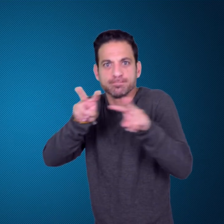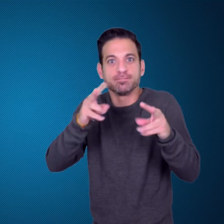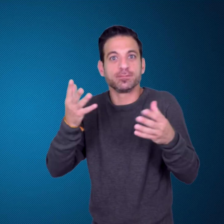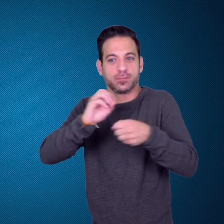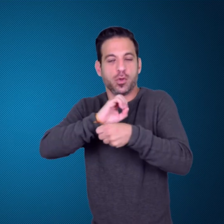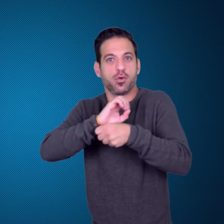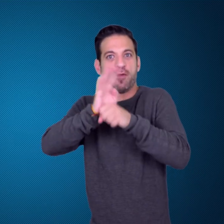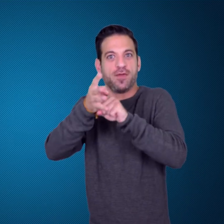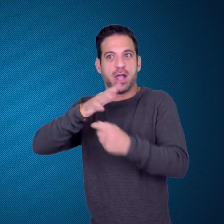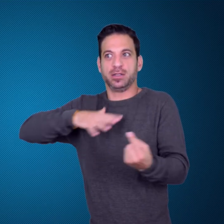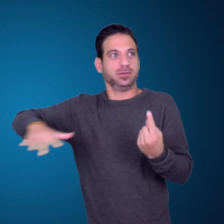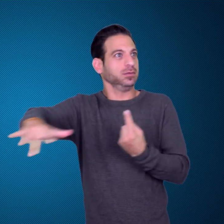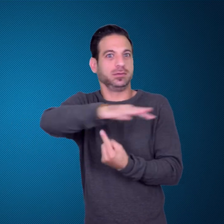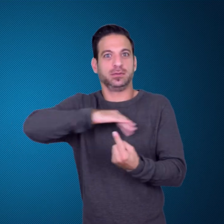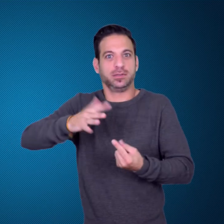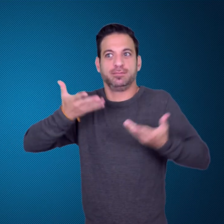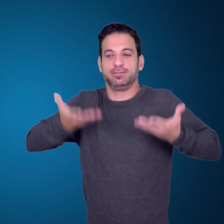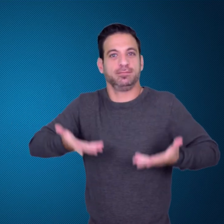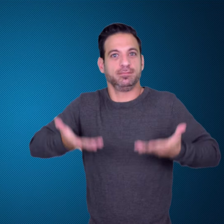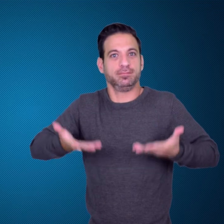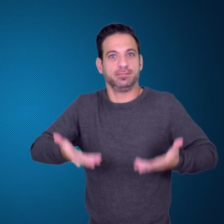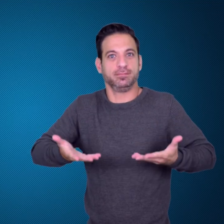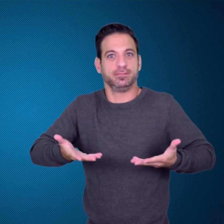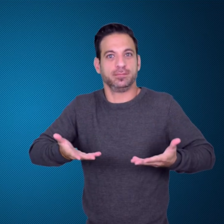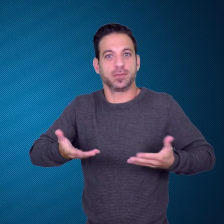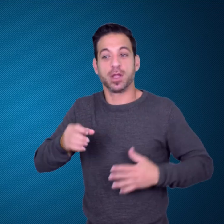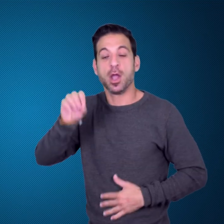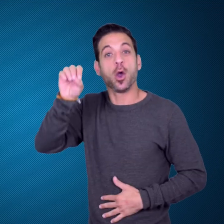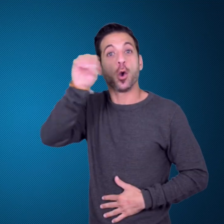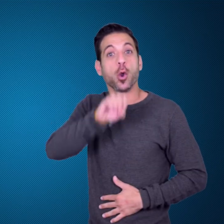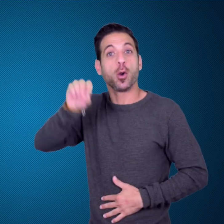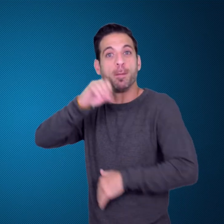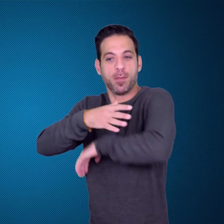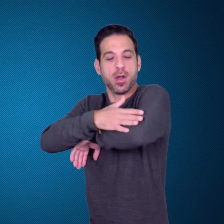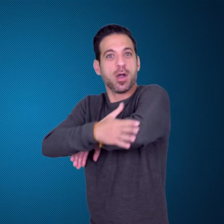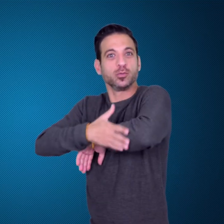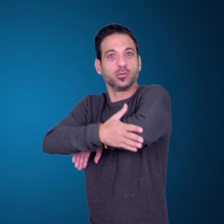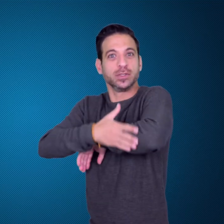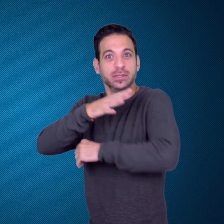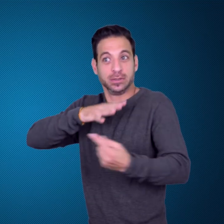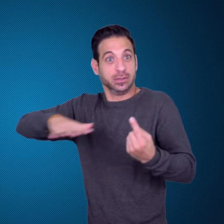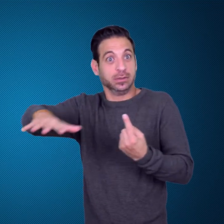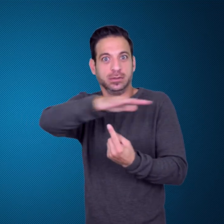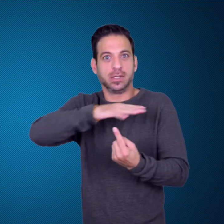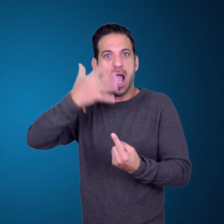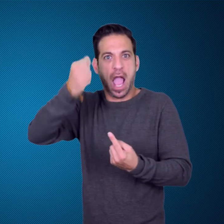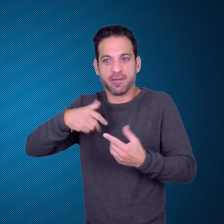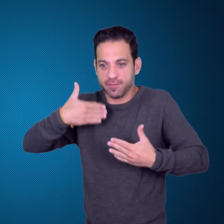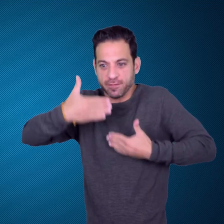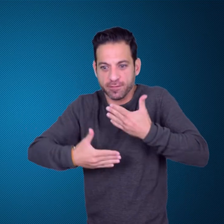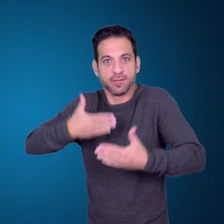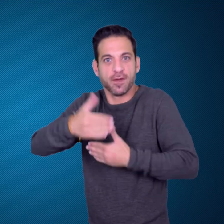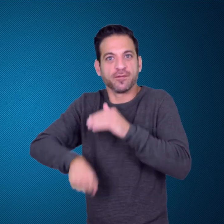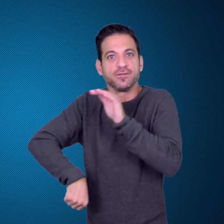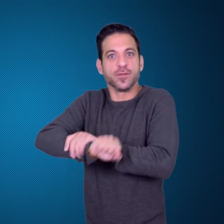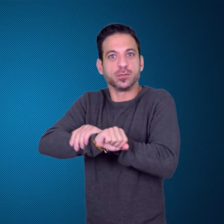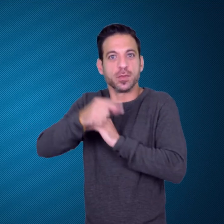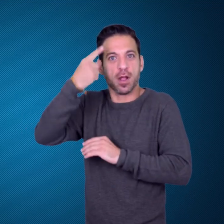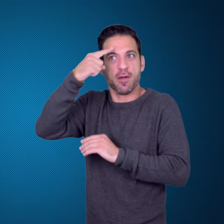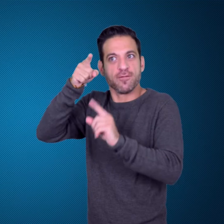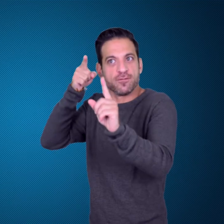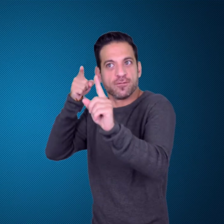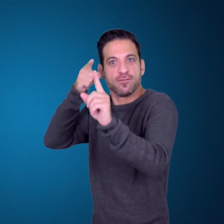is continuing to monitor the Coronavirus situation closely